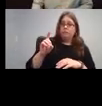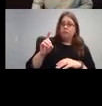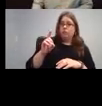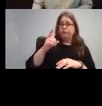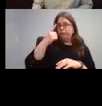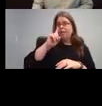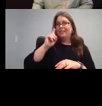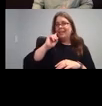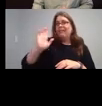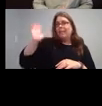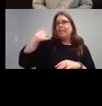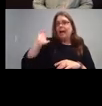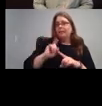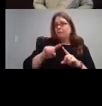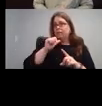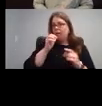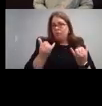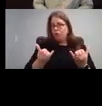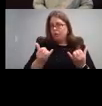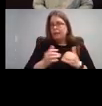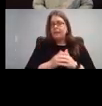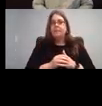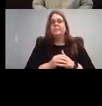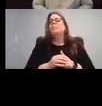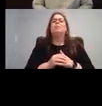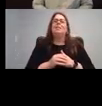Really where this came from, was